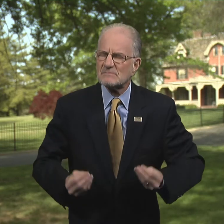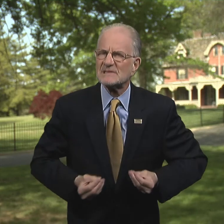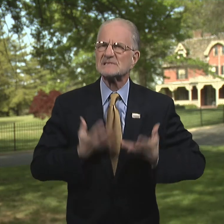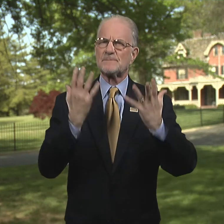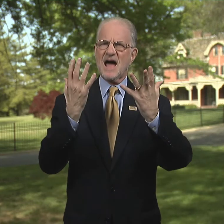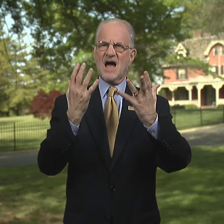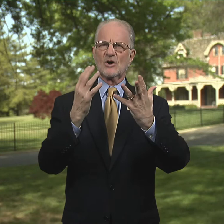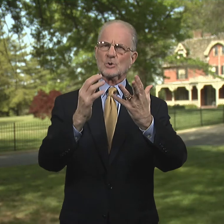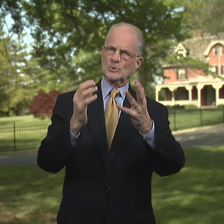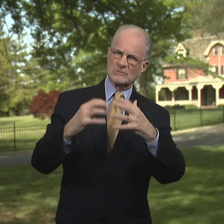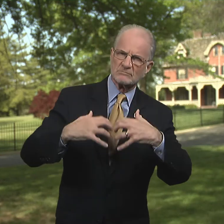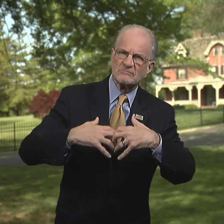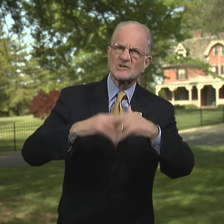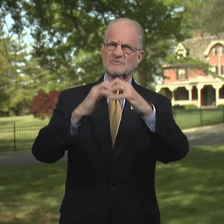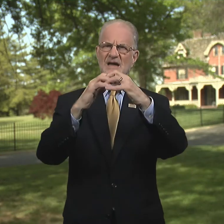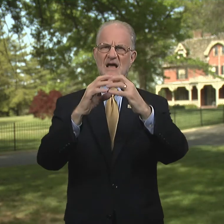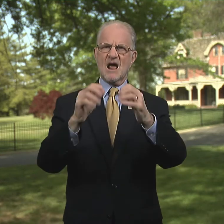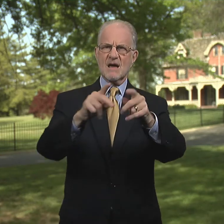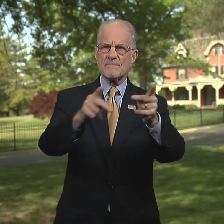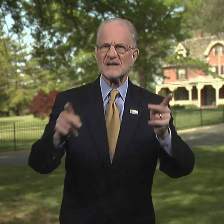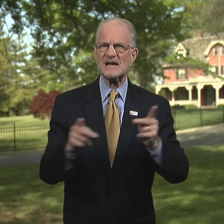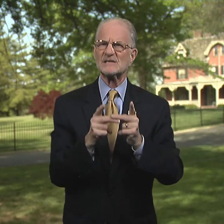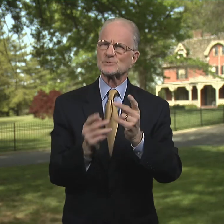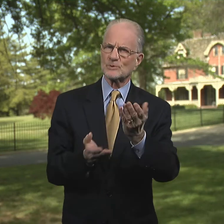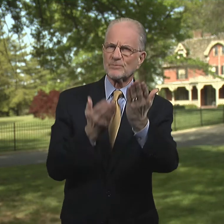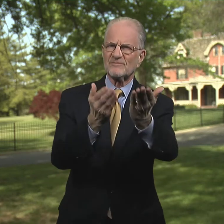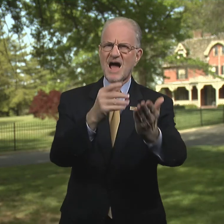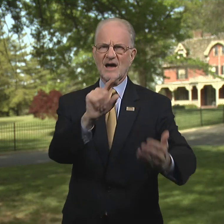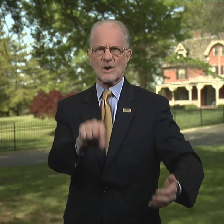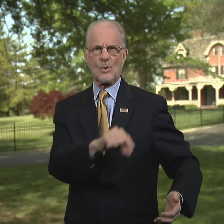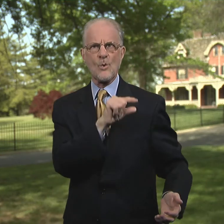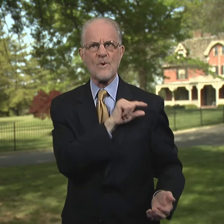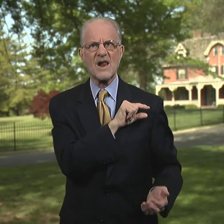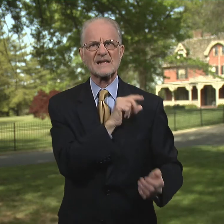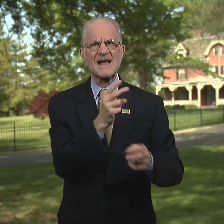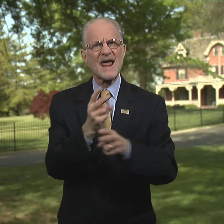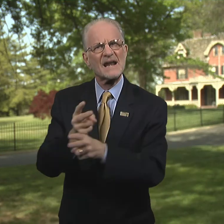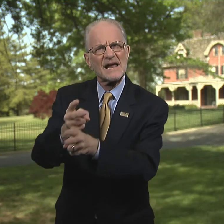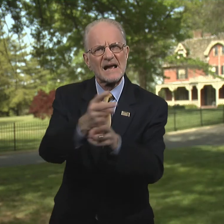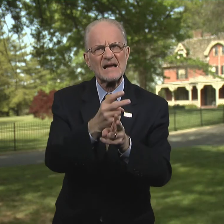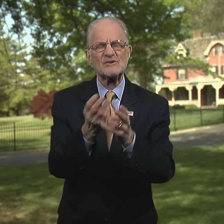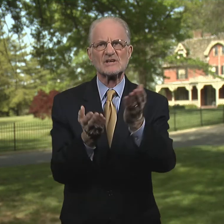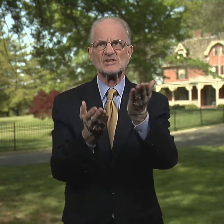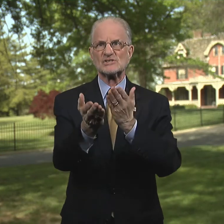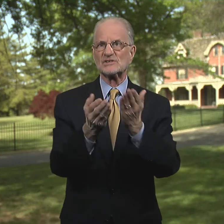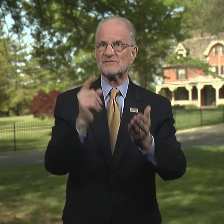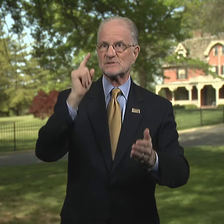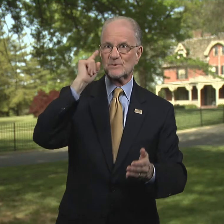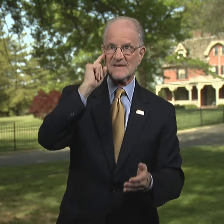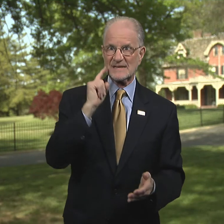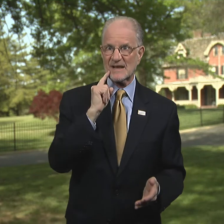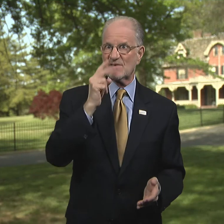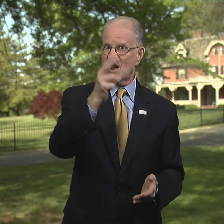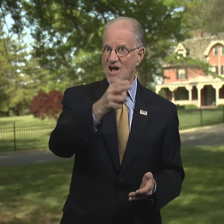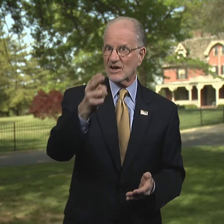She was inspired to create a place to provide quality and caring services to the deaf and hard of hearing